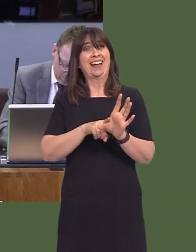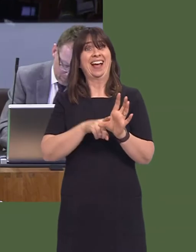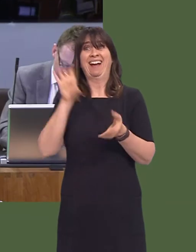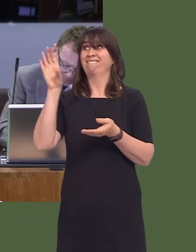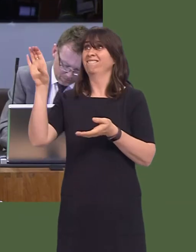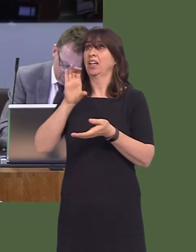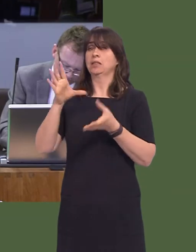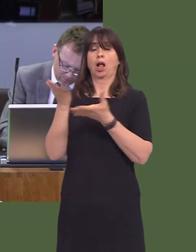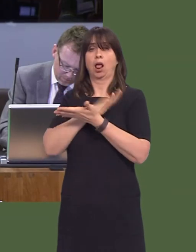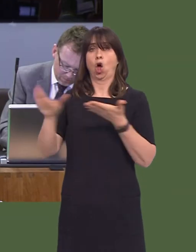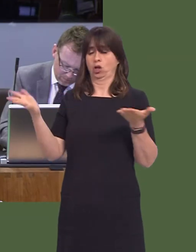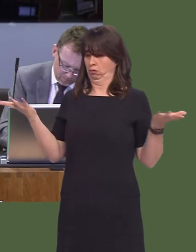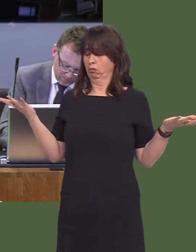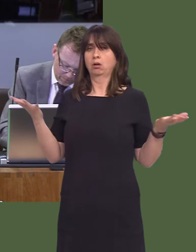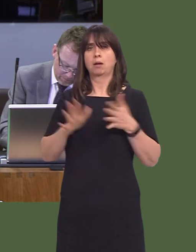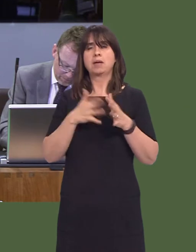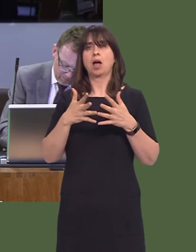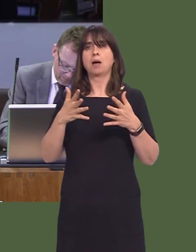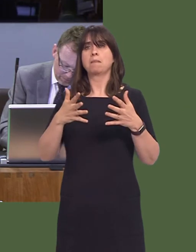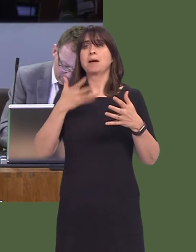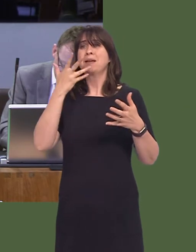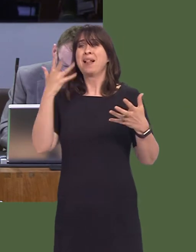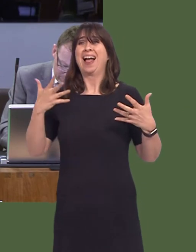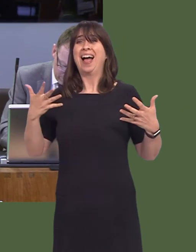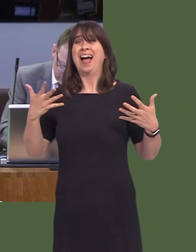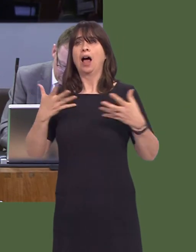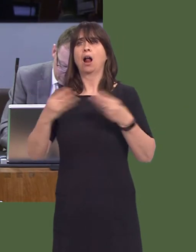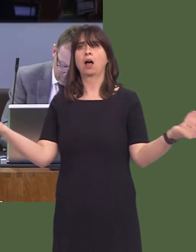fact, they leave behind a really sad wake of people who once had something who can no